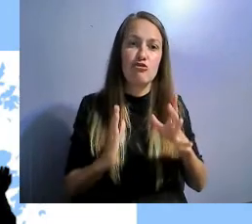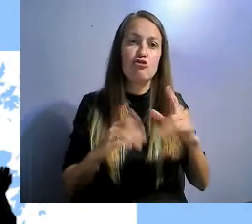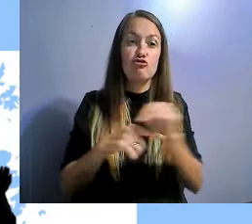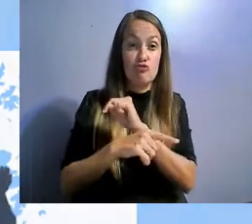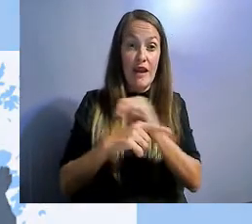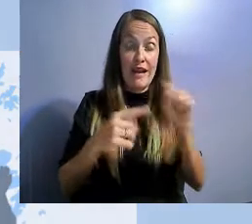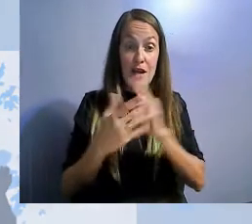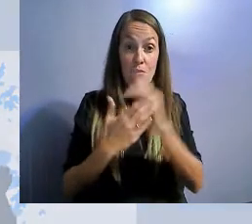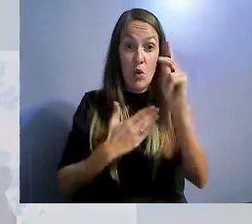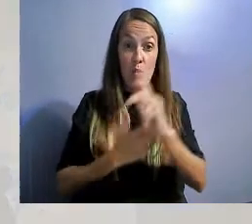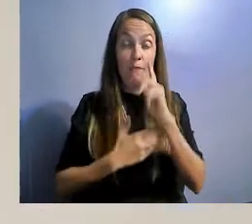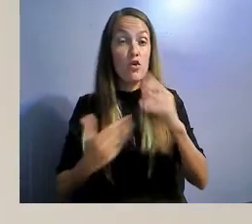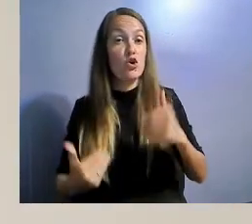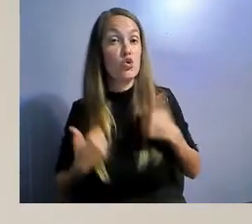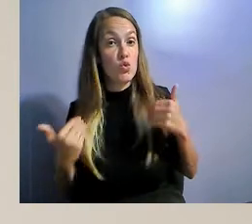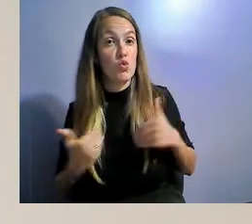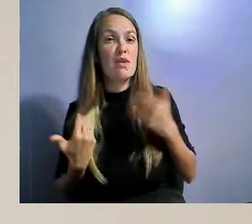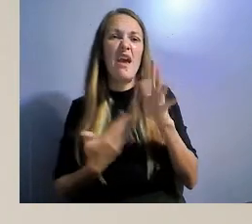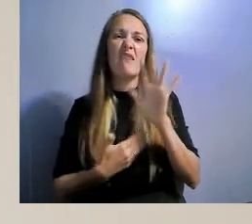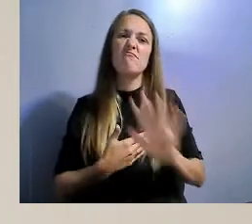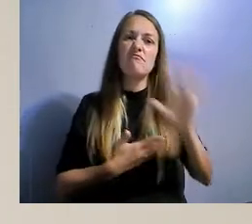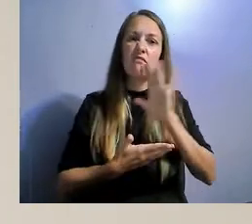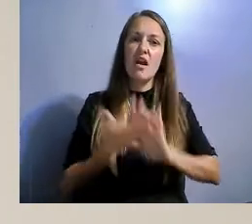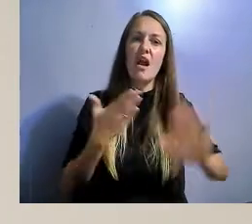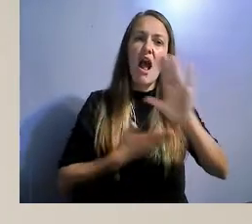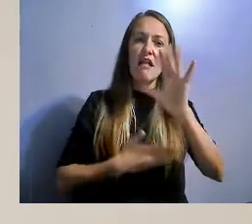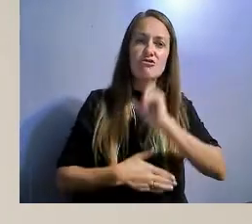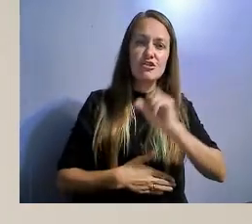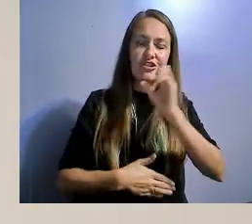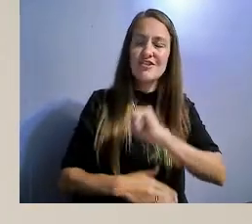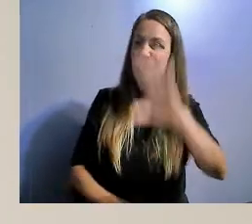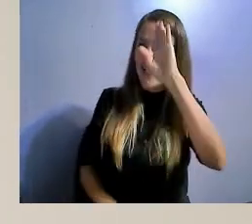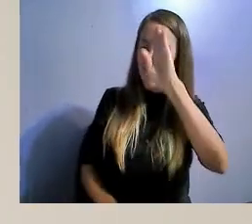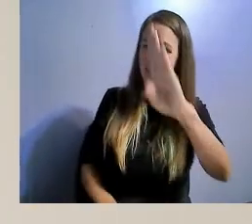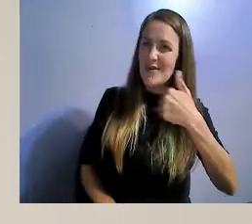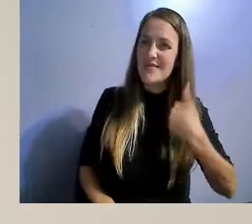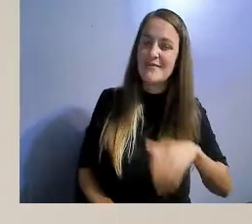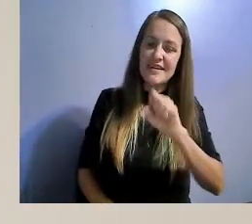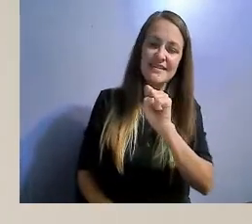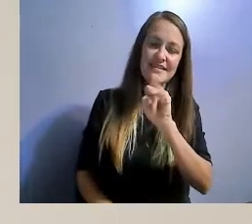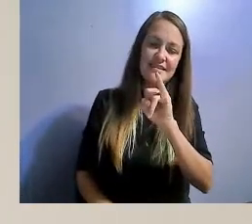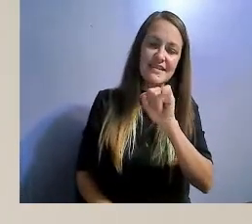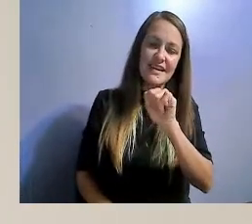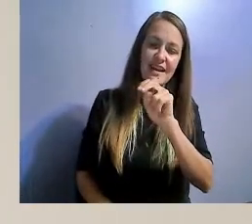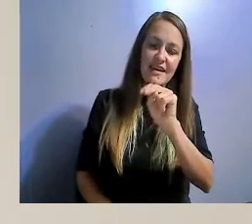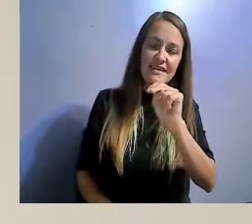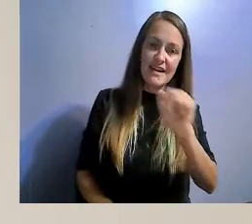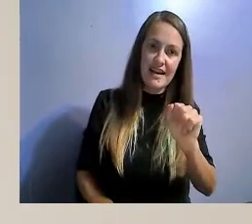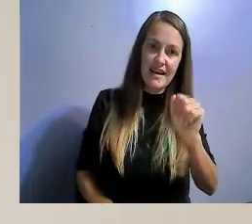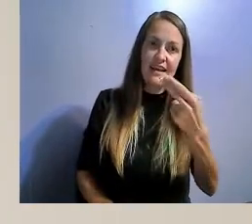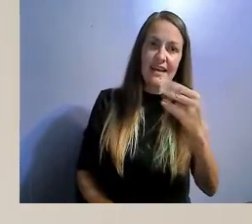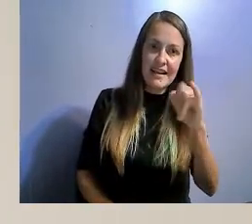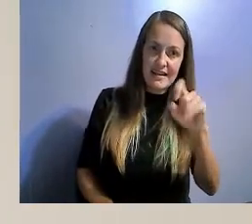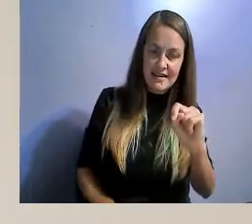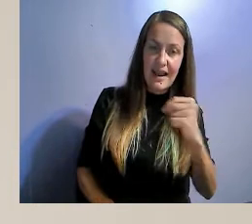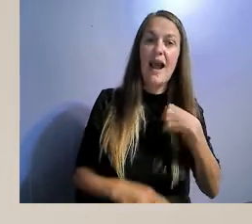Hello, my name is Sianna Hit. I am one of the fellows with CCDC. Within my fellowship, I have been learning a lot mostly,